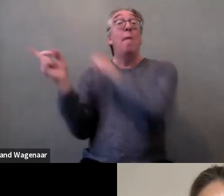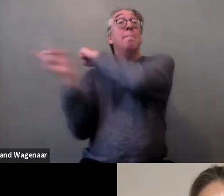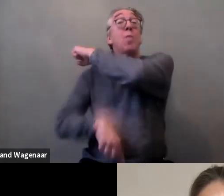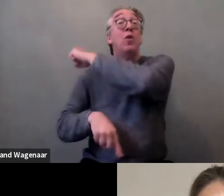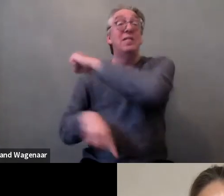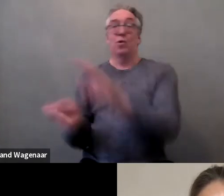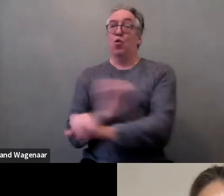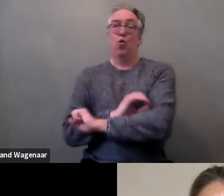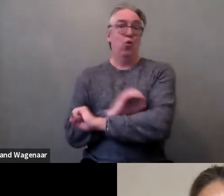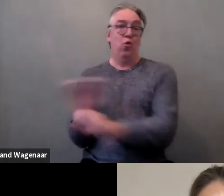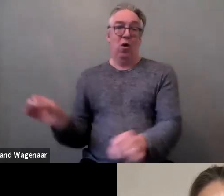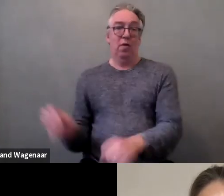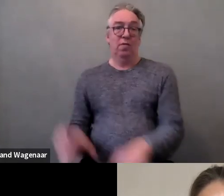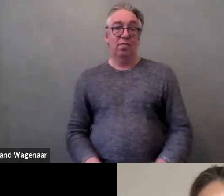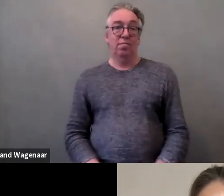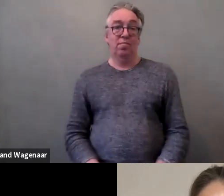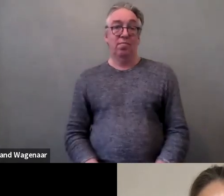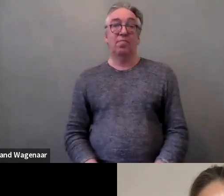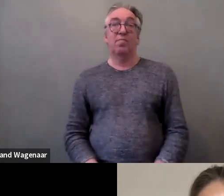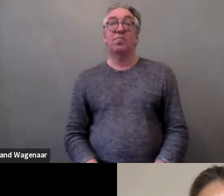Society teaches us to be silent.